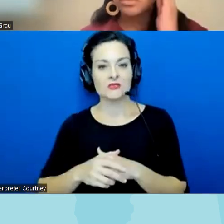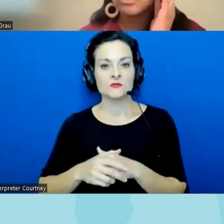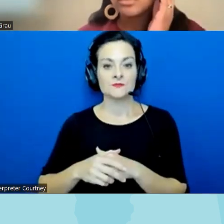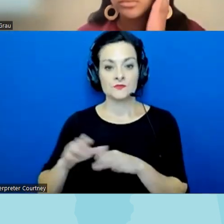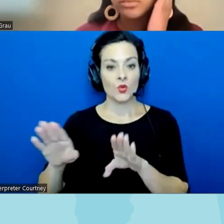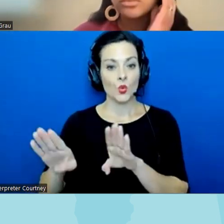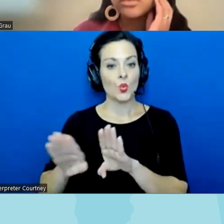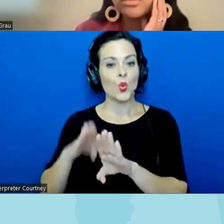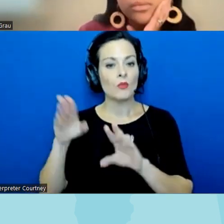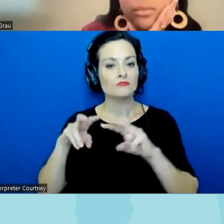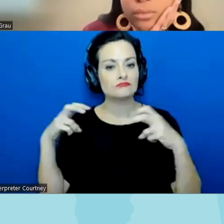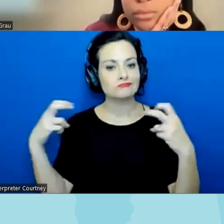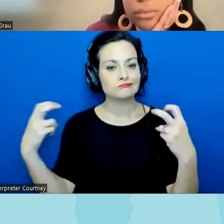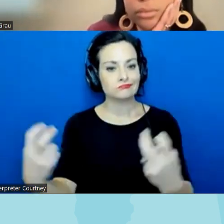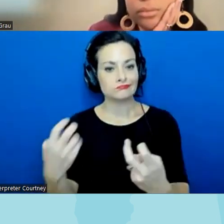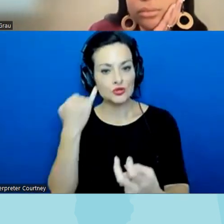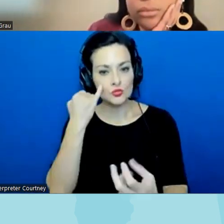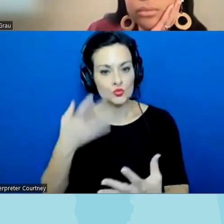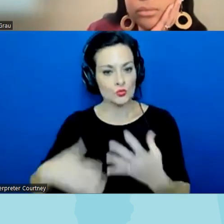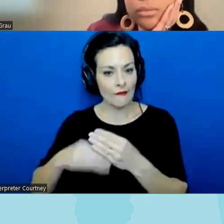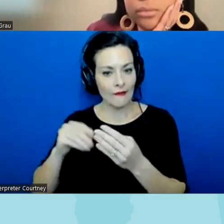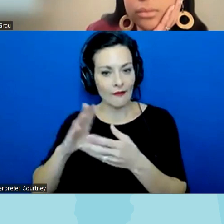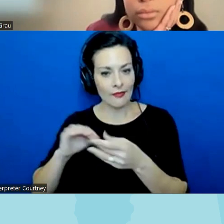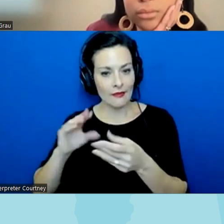panelists if there's anything else you'd like to say about what your Affiliates are doing